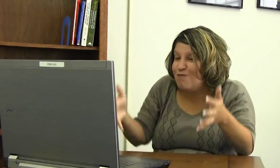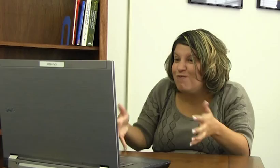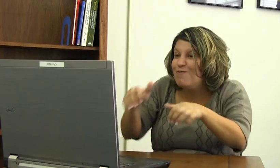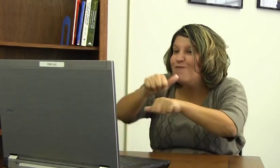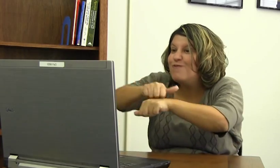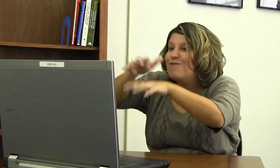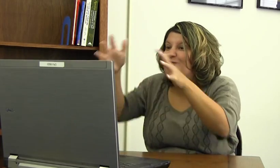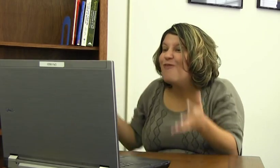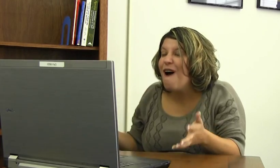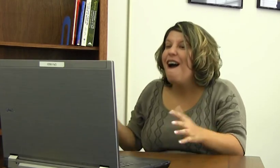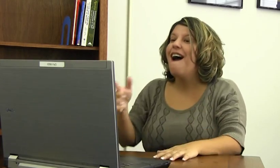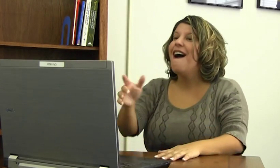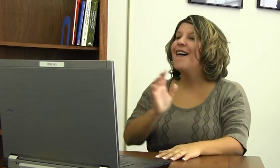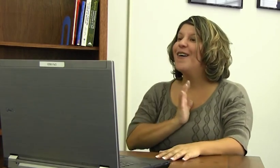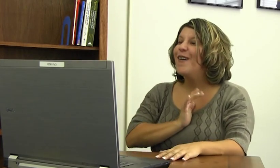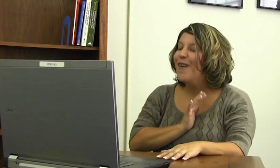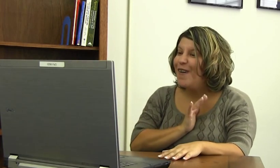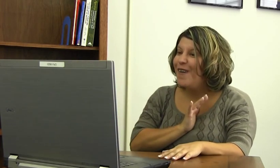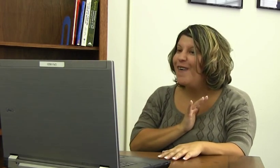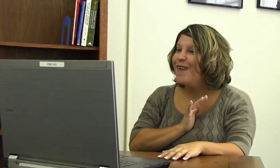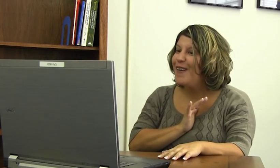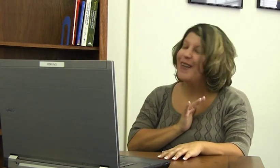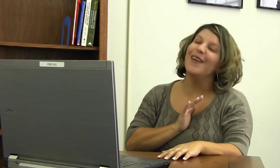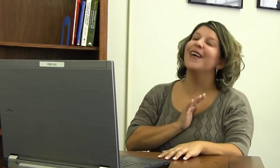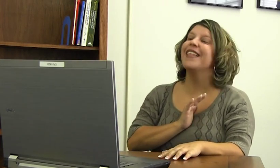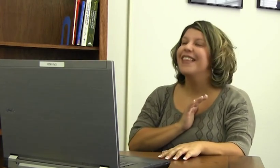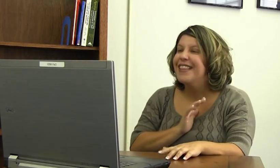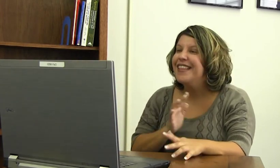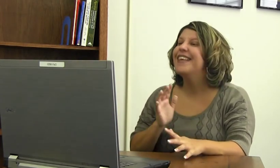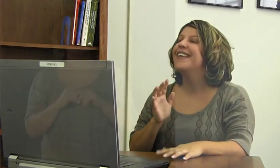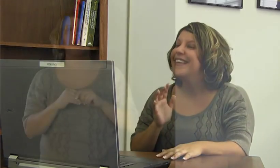Did you see big old boulders? That is really cool!"